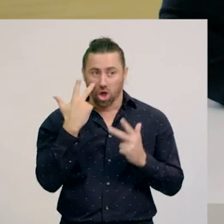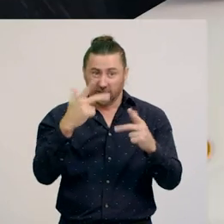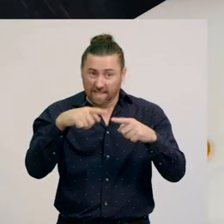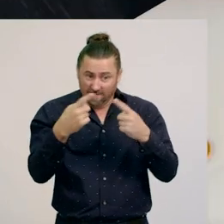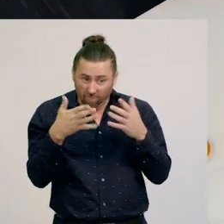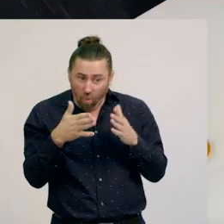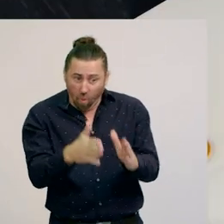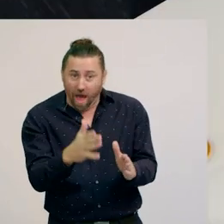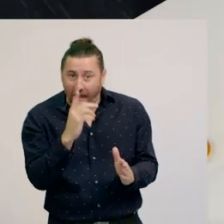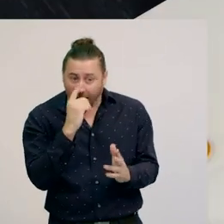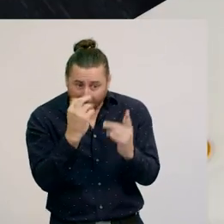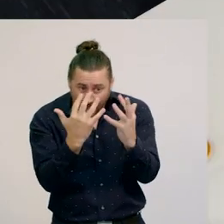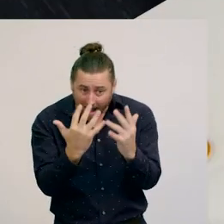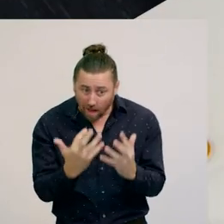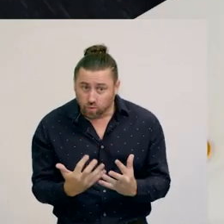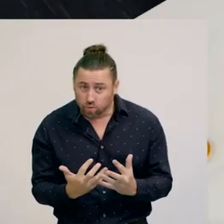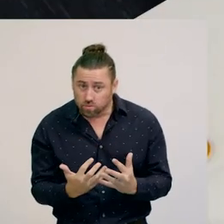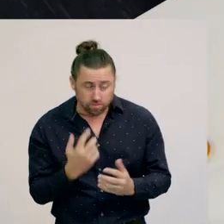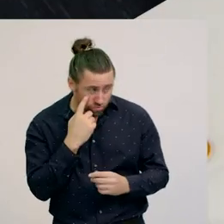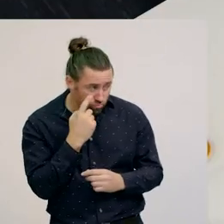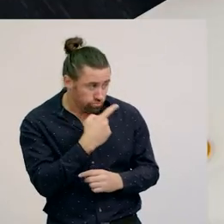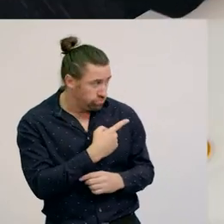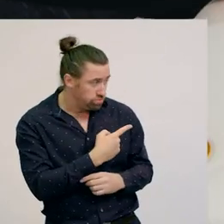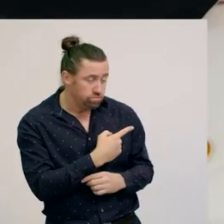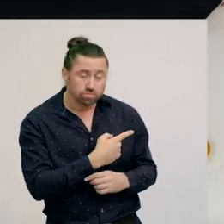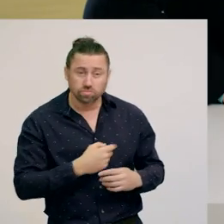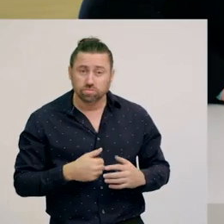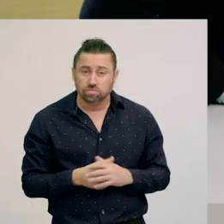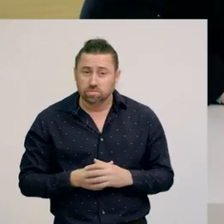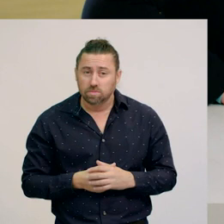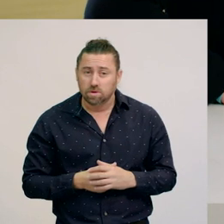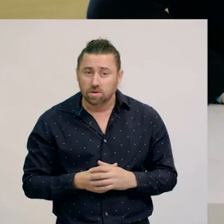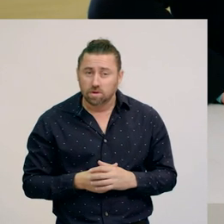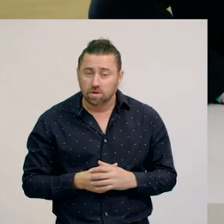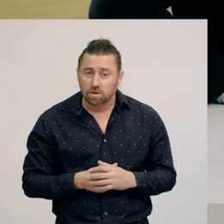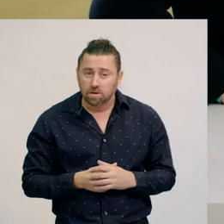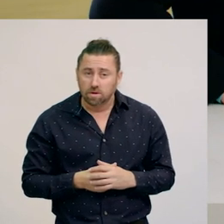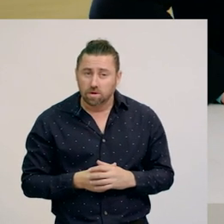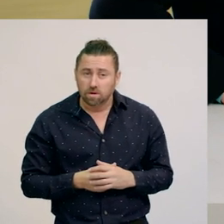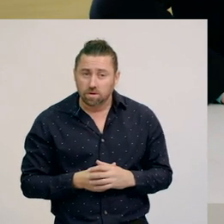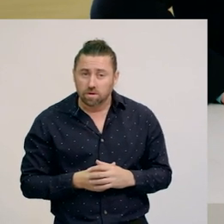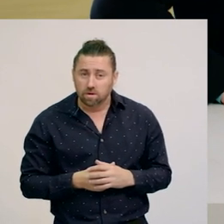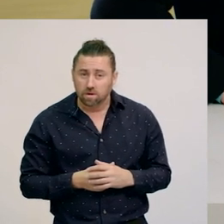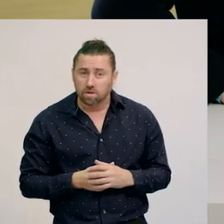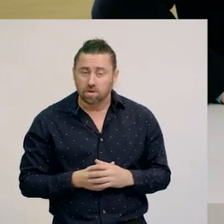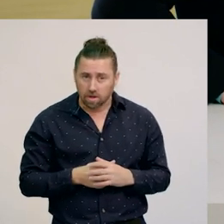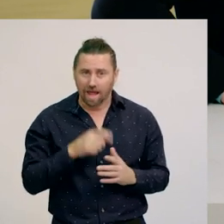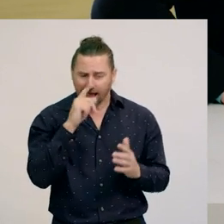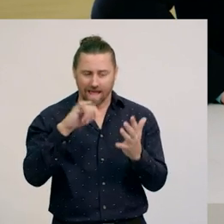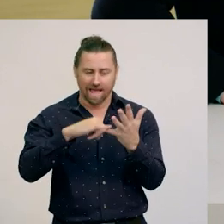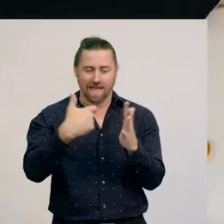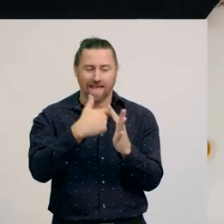We can also count the teddy bears using skip counting in twos, like this.